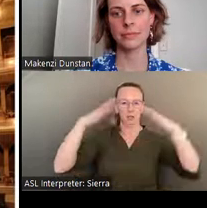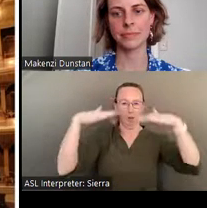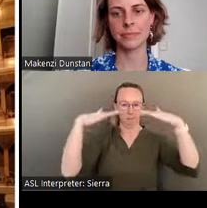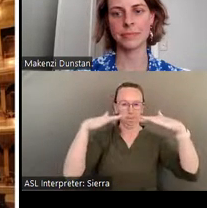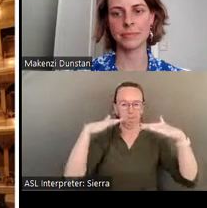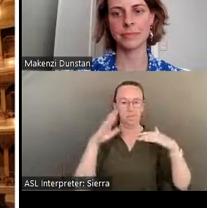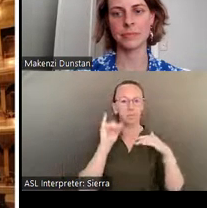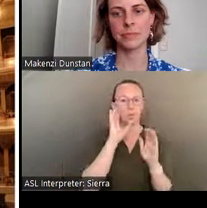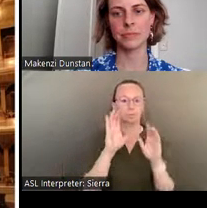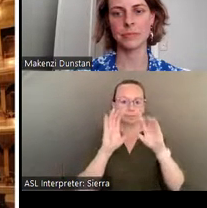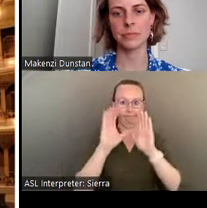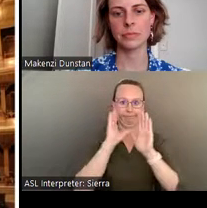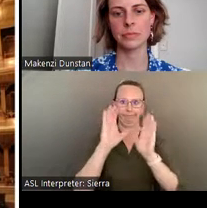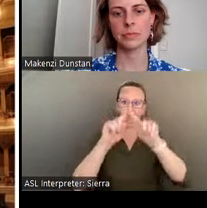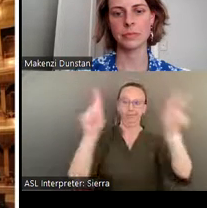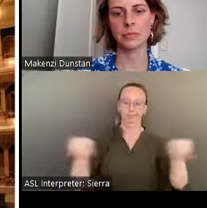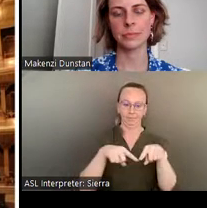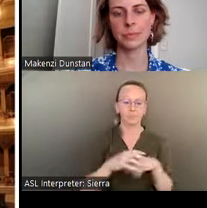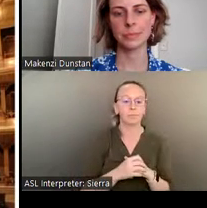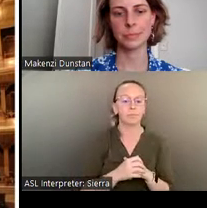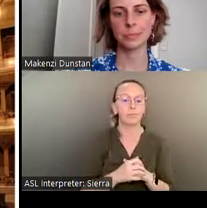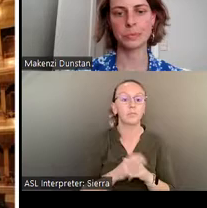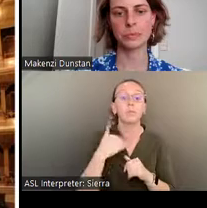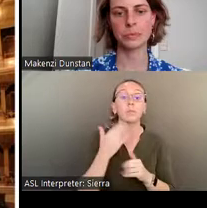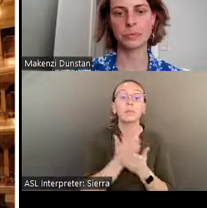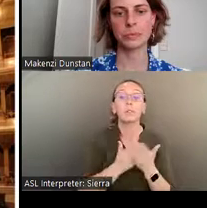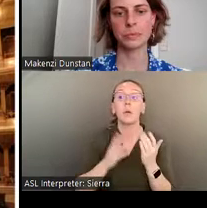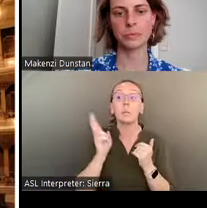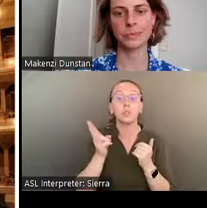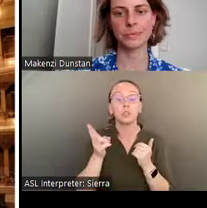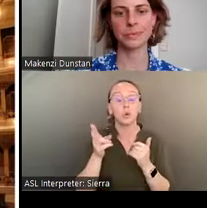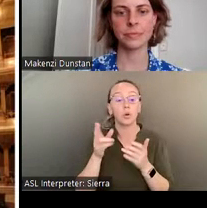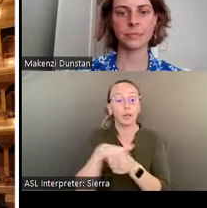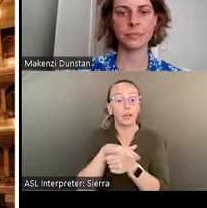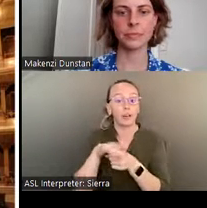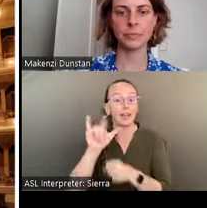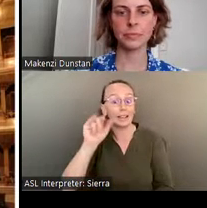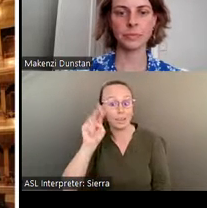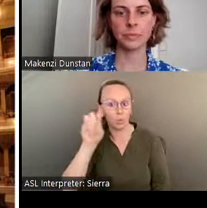Historic cemeteries such as Linwood- established in 1828- are unexpectedly wonderful places